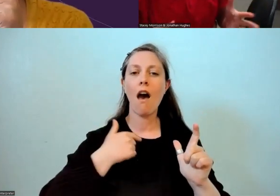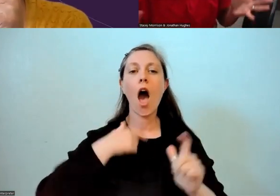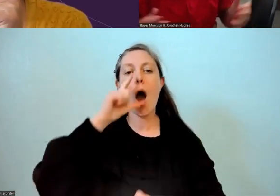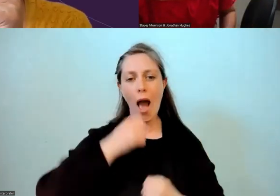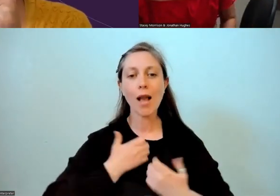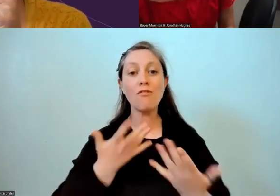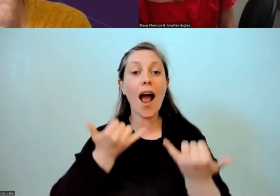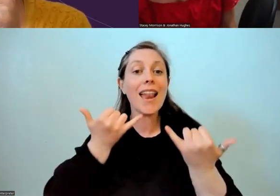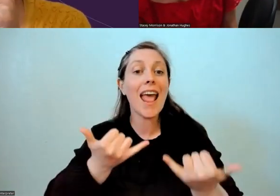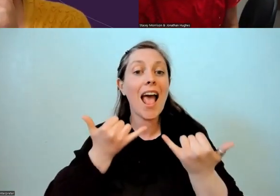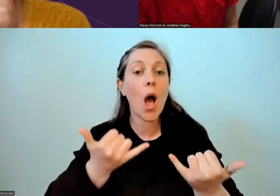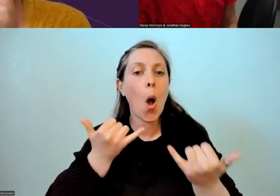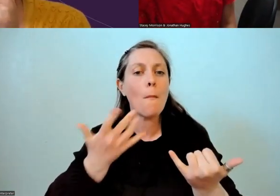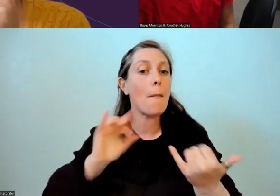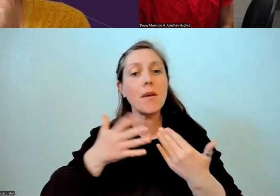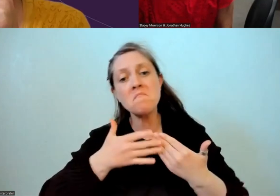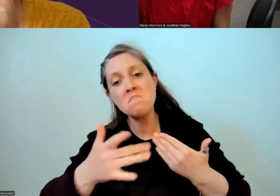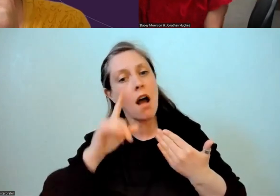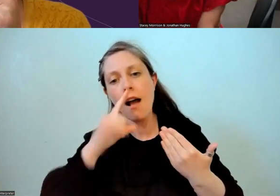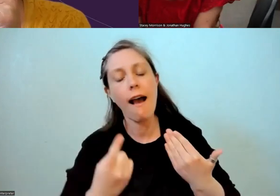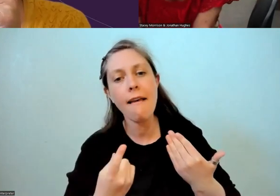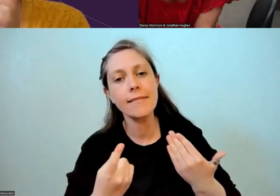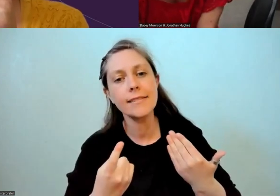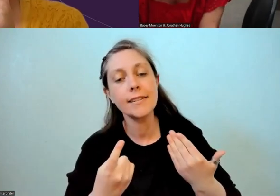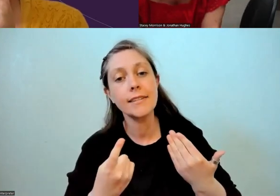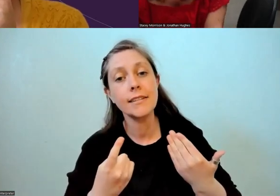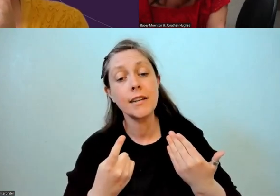but I might not always be able to do it." And to be honest, recruiting other whānau.